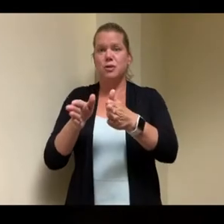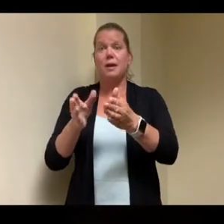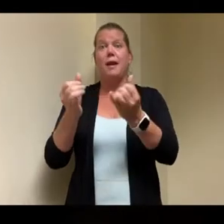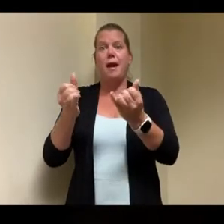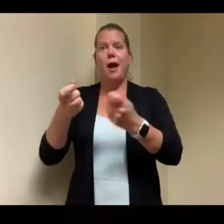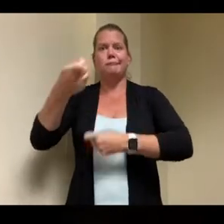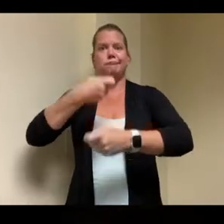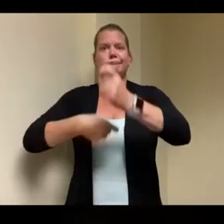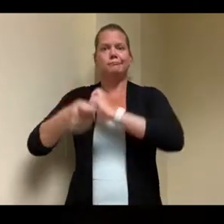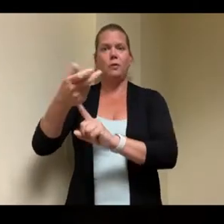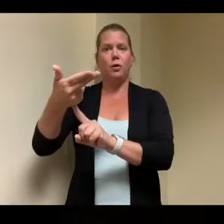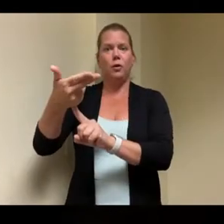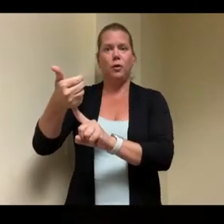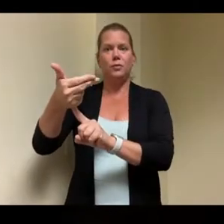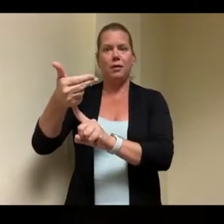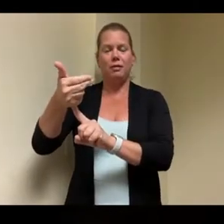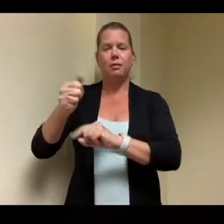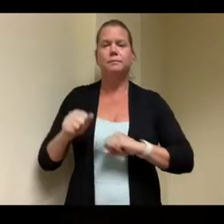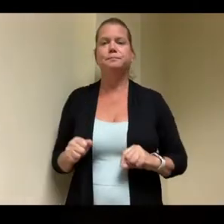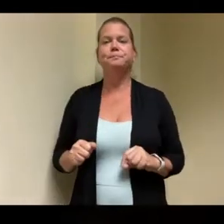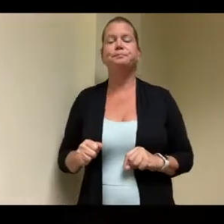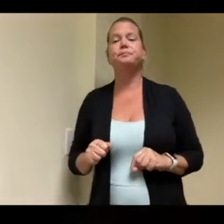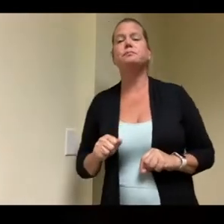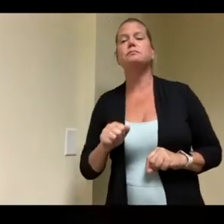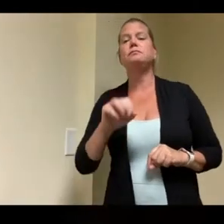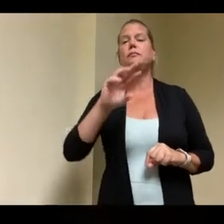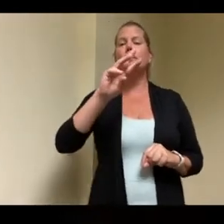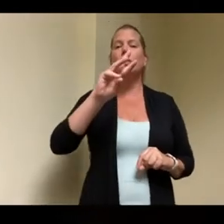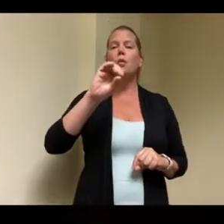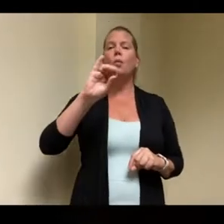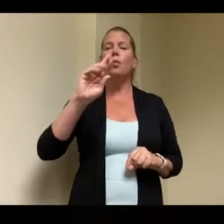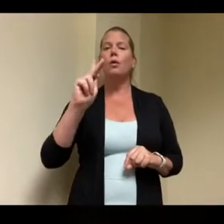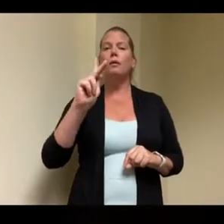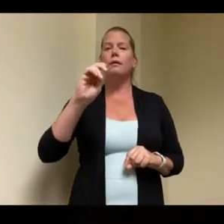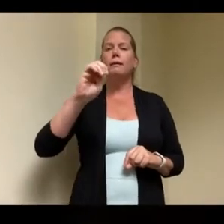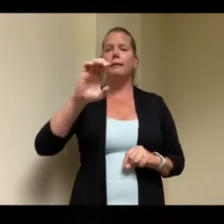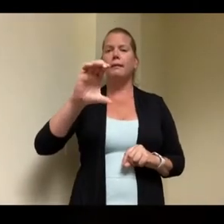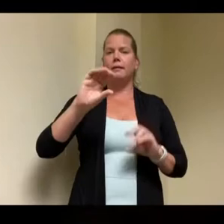inc is sort of a unique organization we um